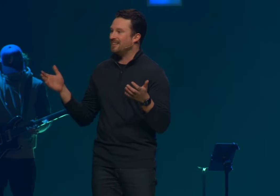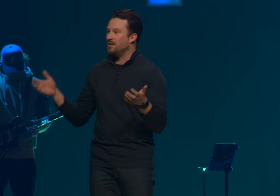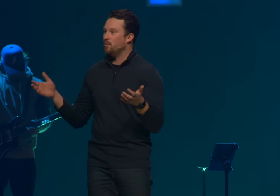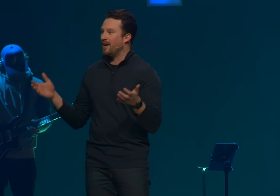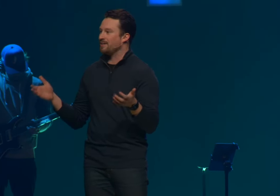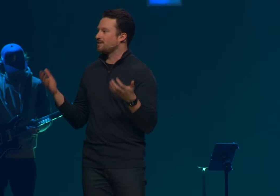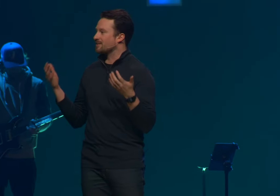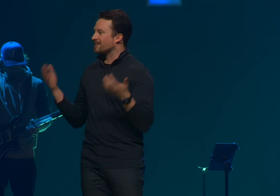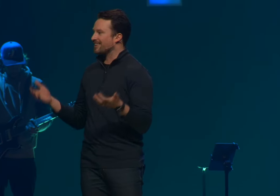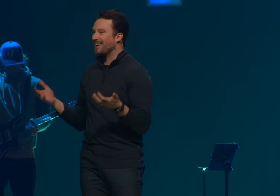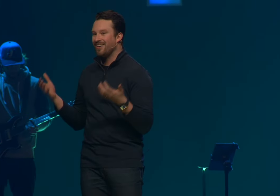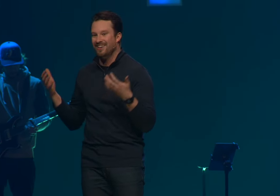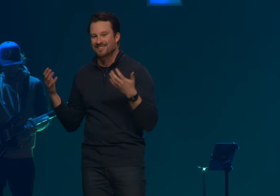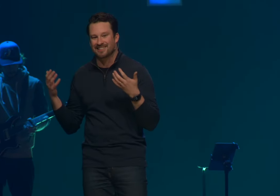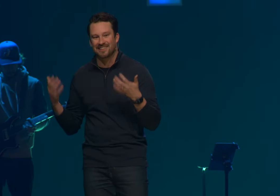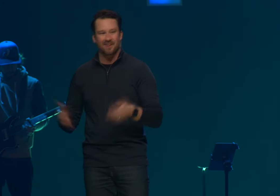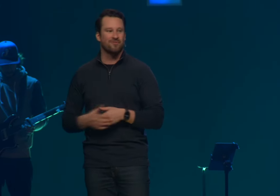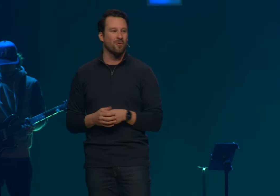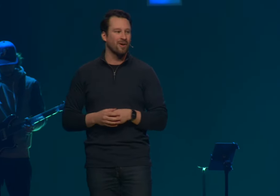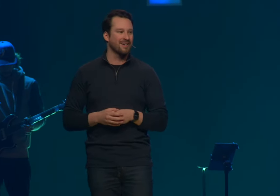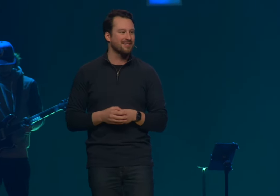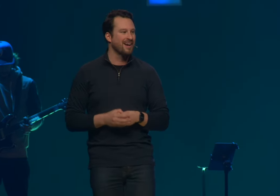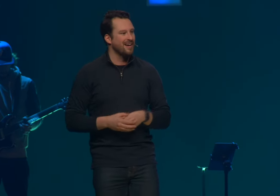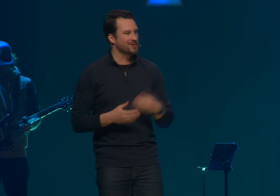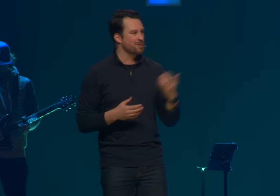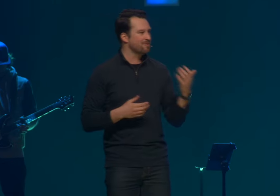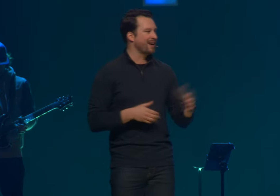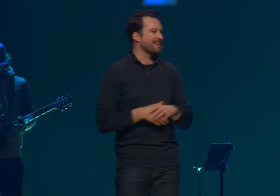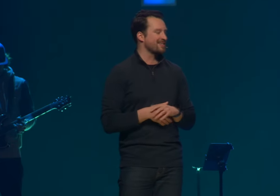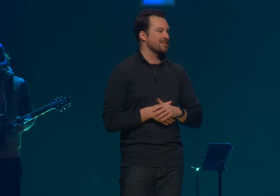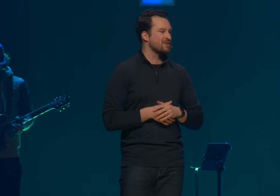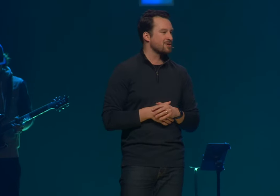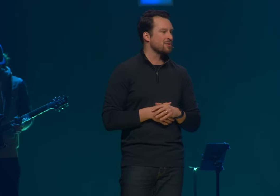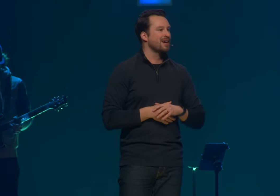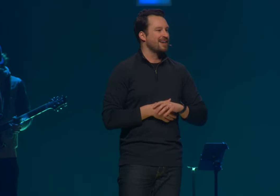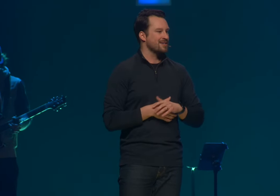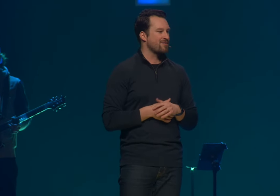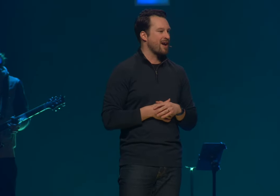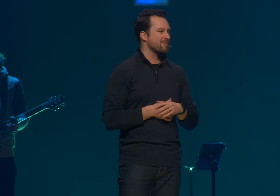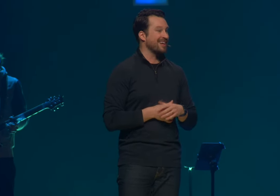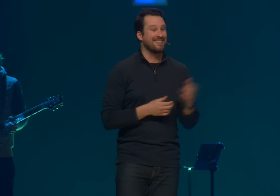that he went to declare his love for us and to invite us into his family.